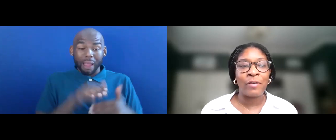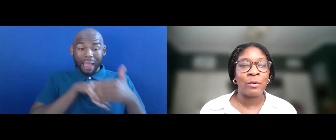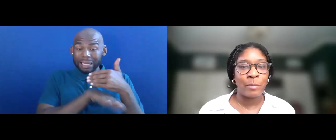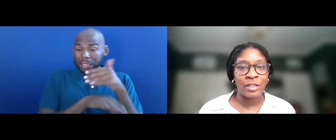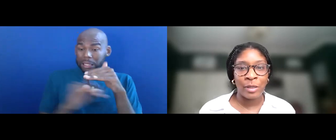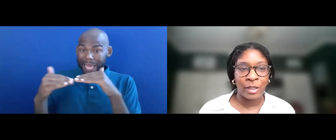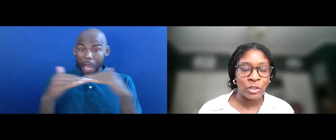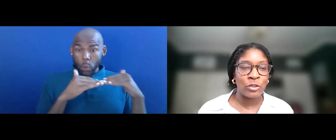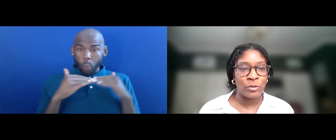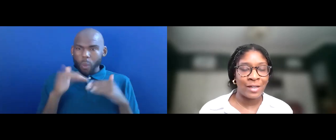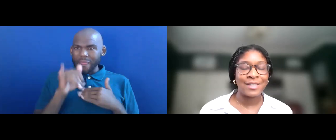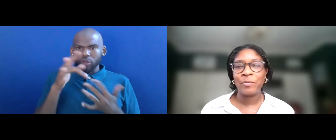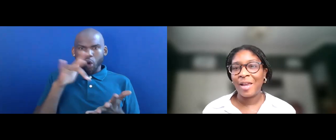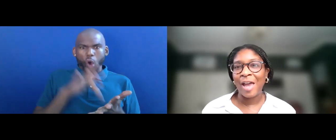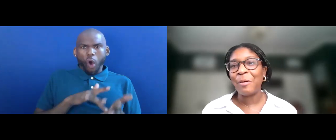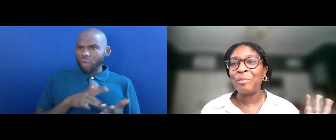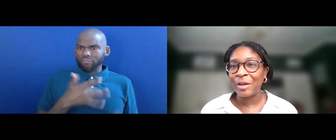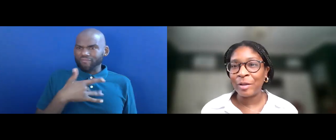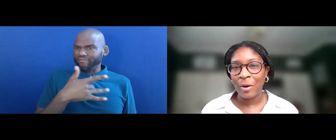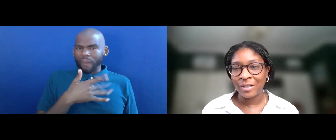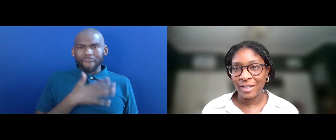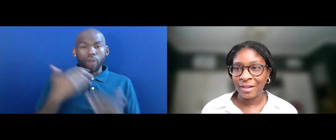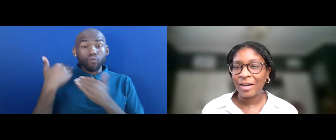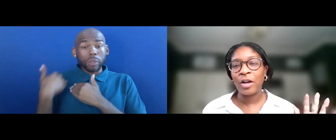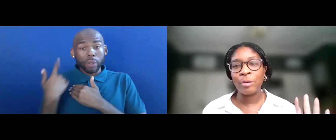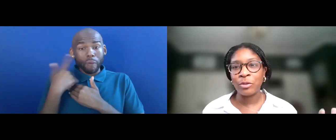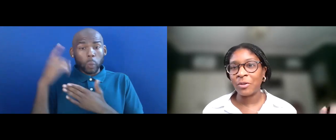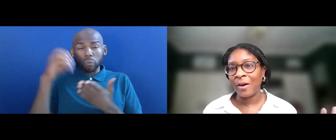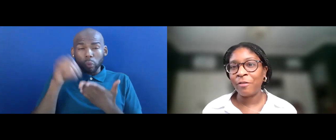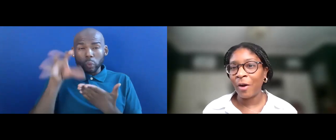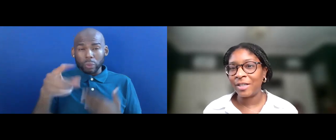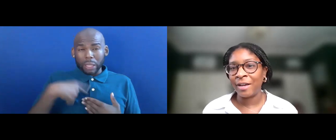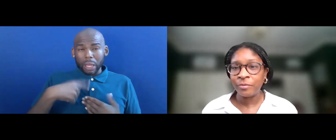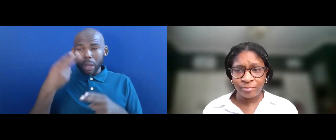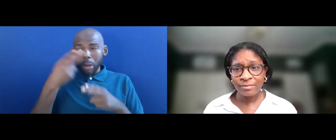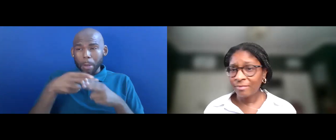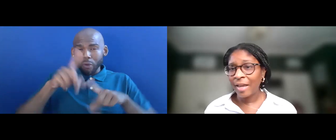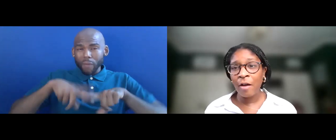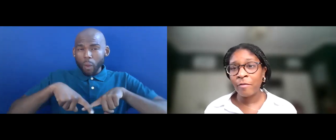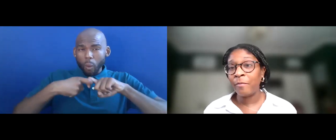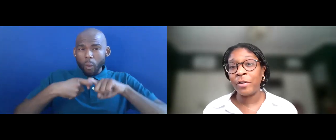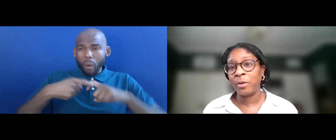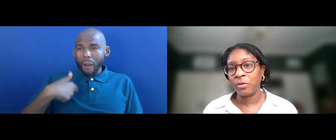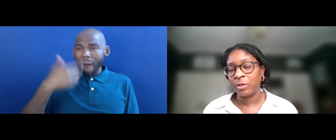RESPONSIBILITIES TO STUDENTS. I WILL BRIEFLY PAUSE HERE -- I'M SORRY. I FORGOT TO GIVE A VISUAL DESCRIPTION.